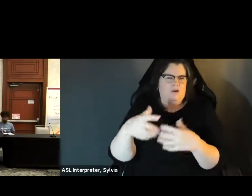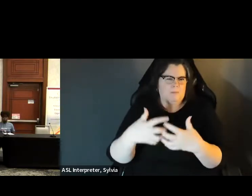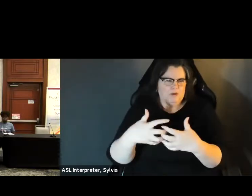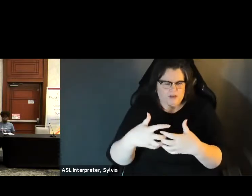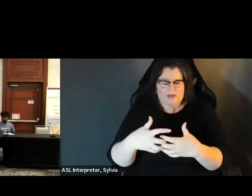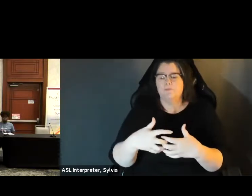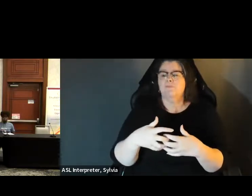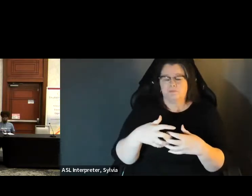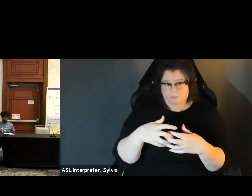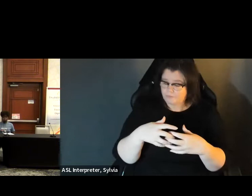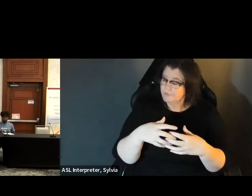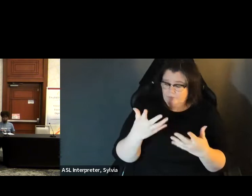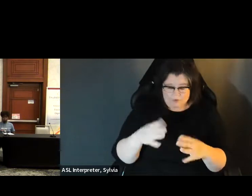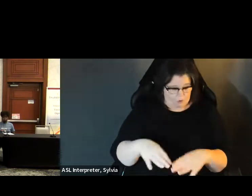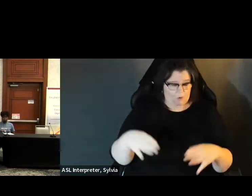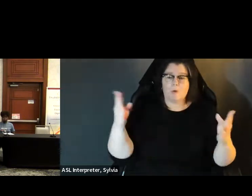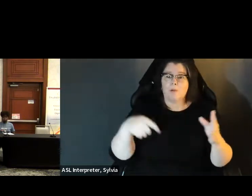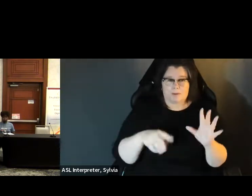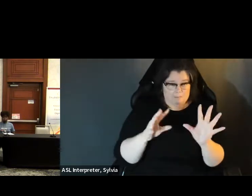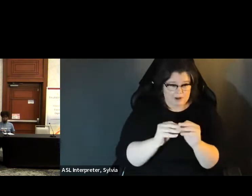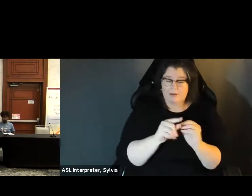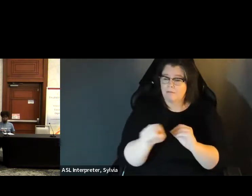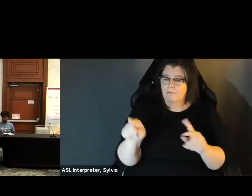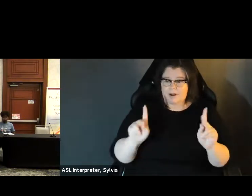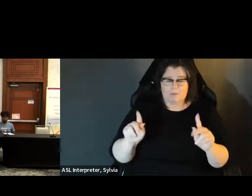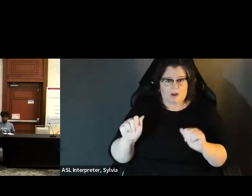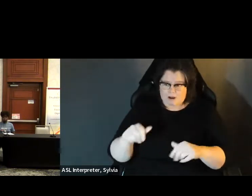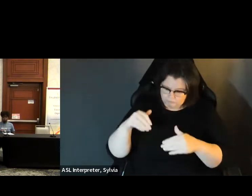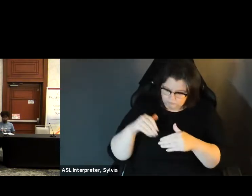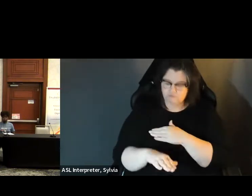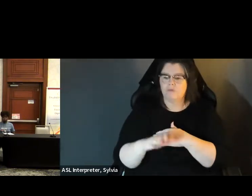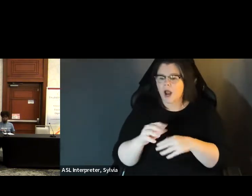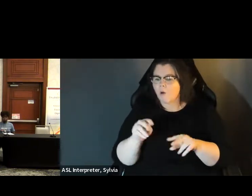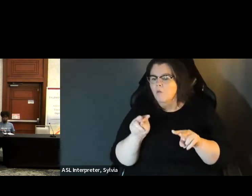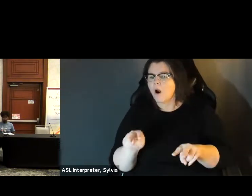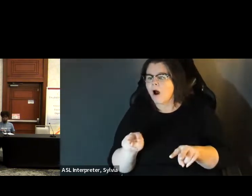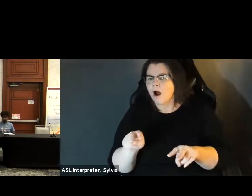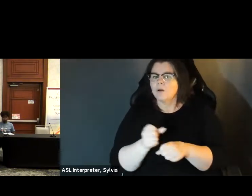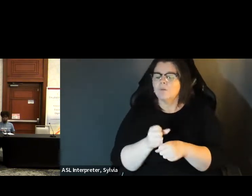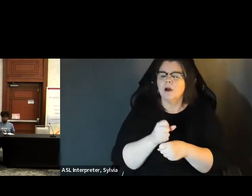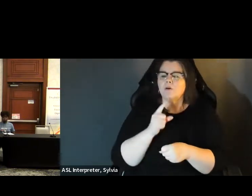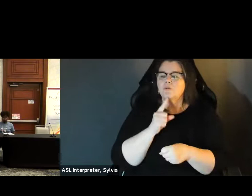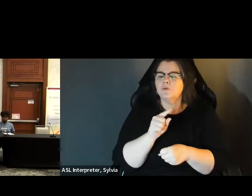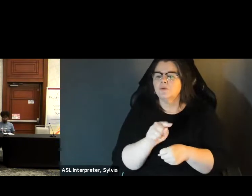That whole process is done again accessible, open public meeting. done, accessible, open, public meeting. Anyone can observe that process. And they do. Anyone can observe that process, and they do, and we that's how we ensure that that vote.